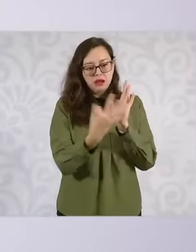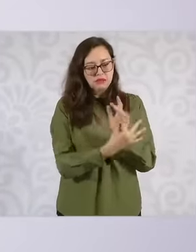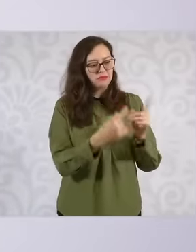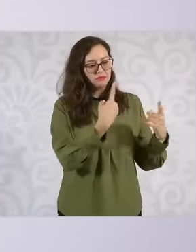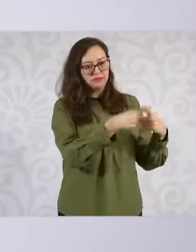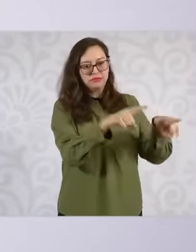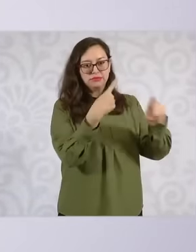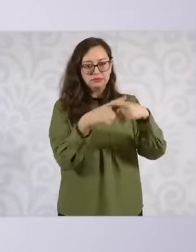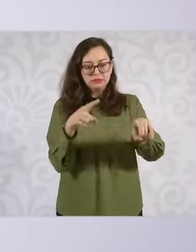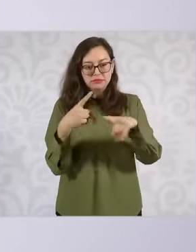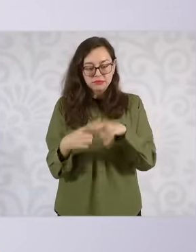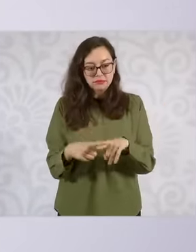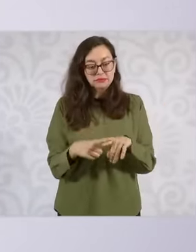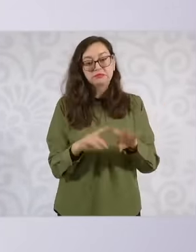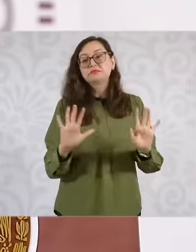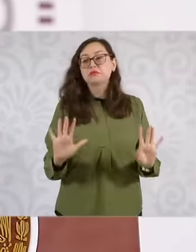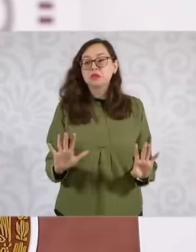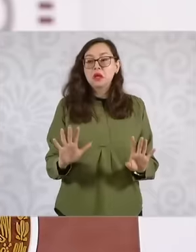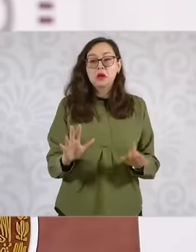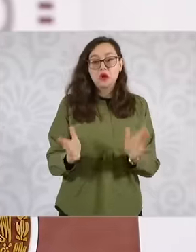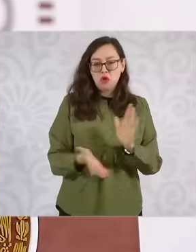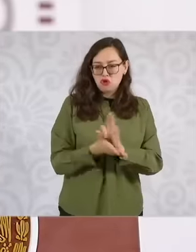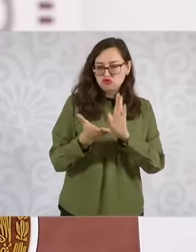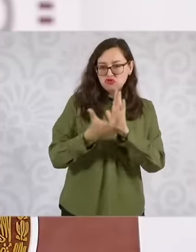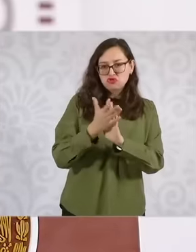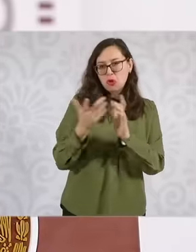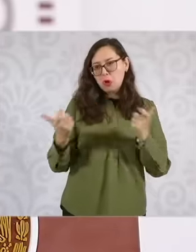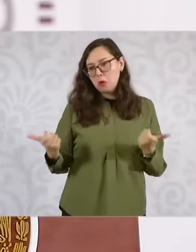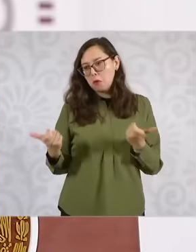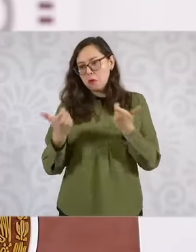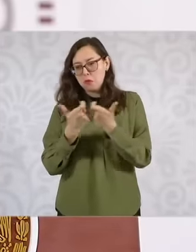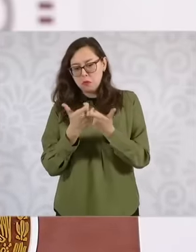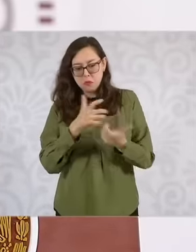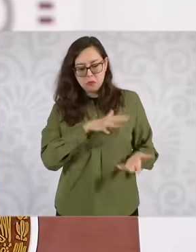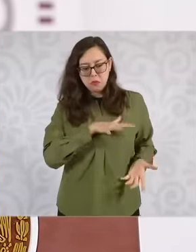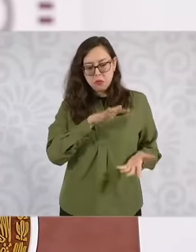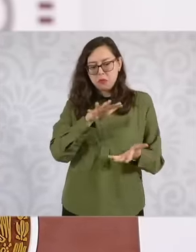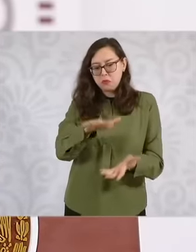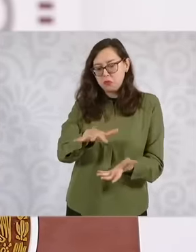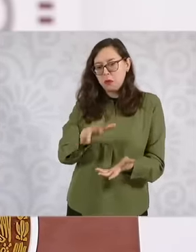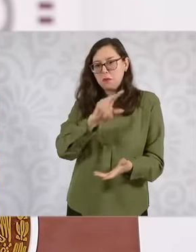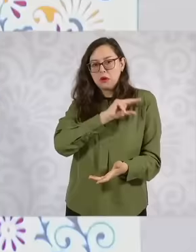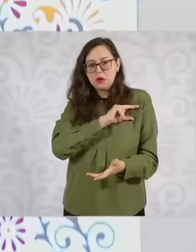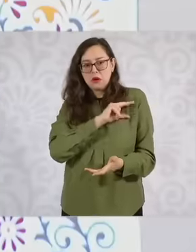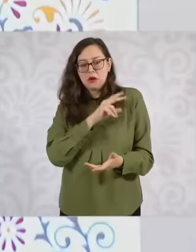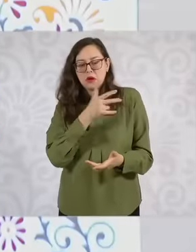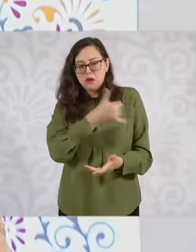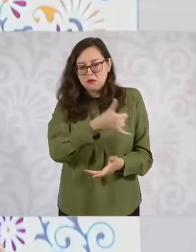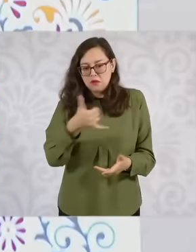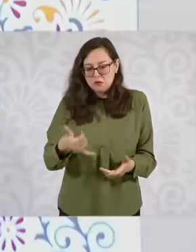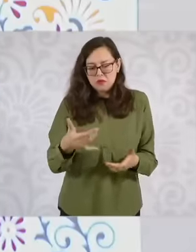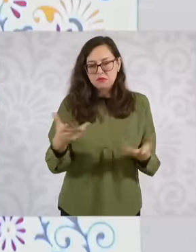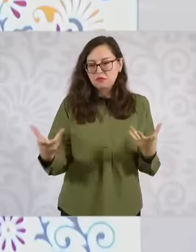in the construction, already providing the inputs, the raw materials from the infonavid and the other is